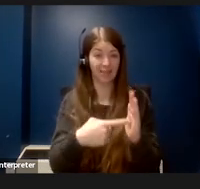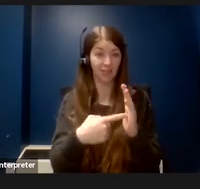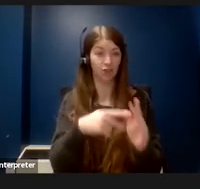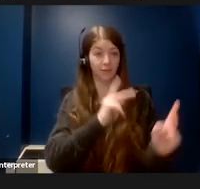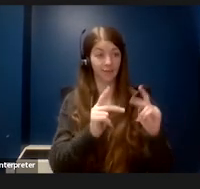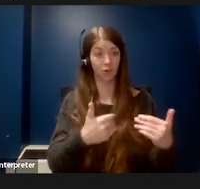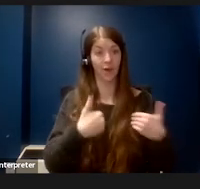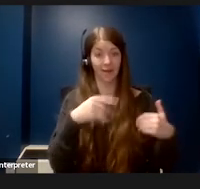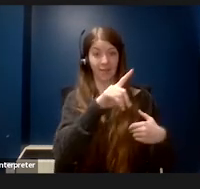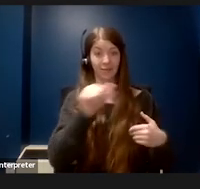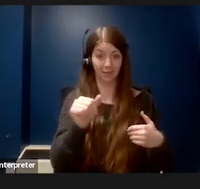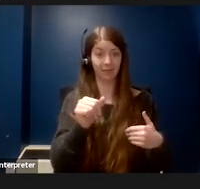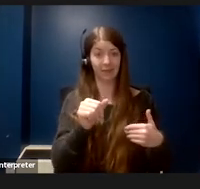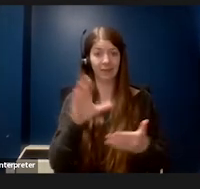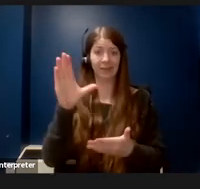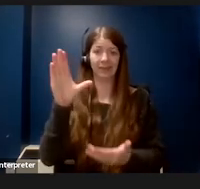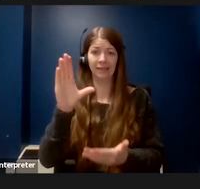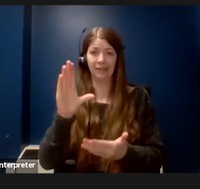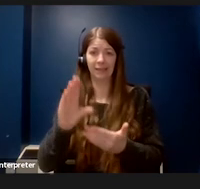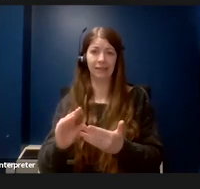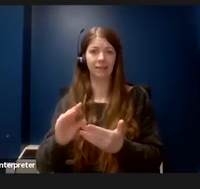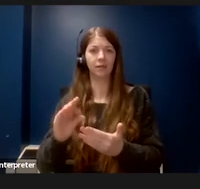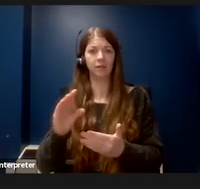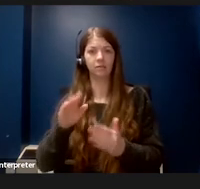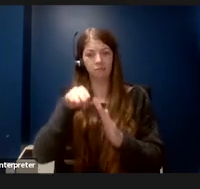diminishes the field because it prevents input from people